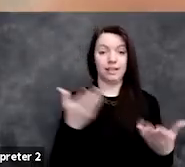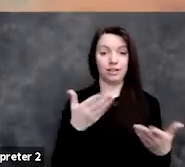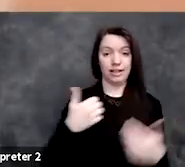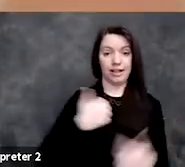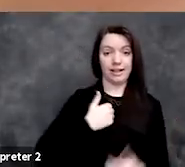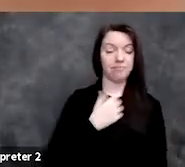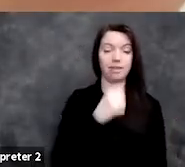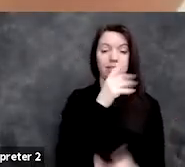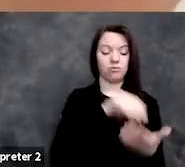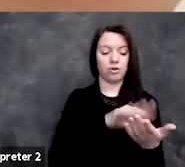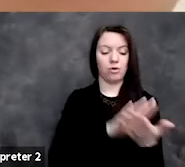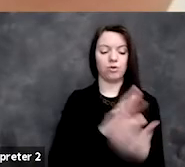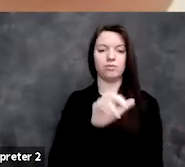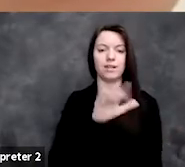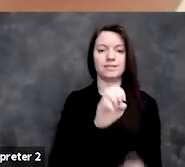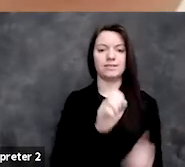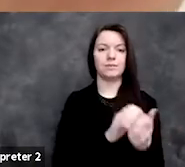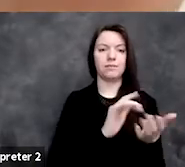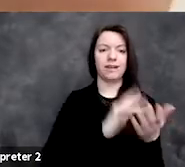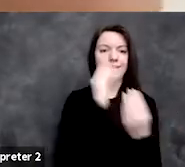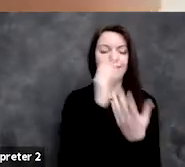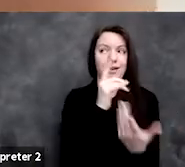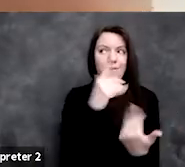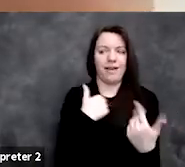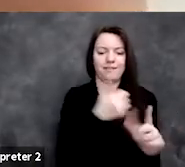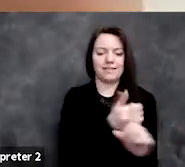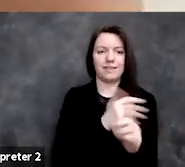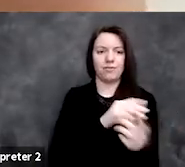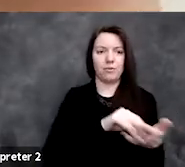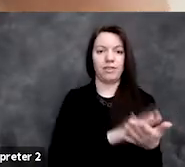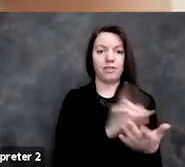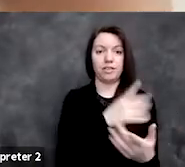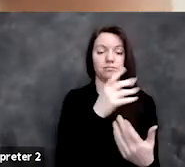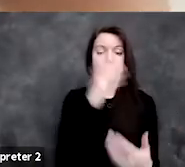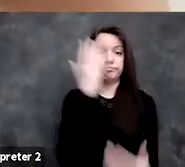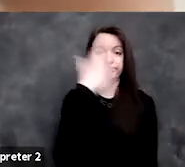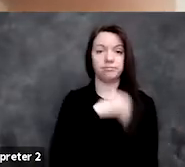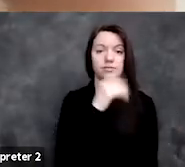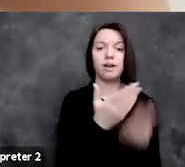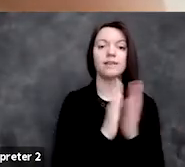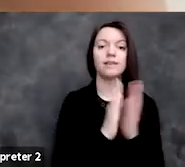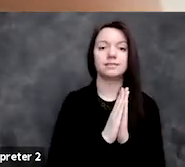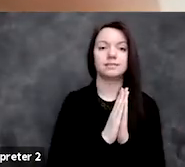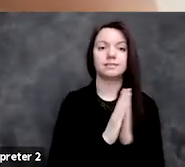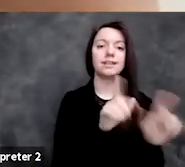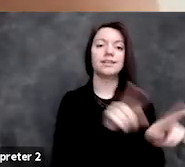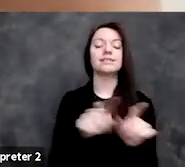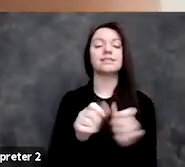they don't have self-reported race, right, they just don't do it, same thing in France,